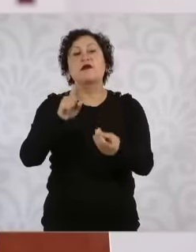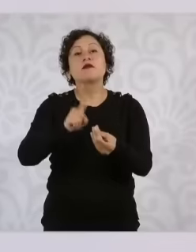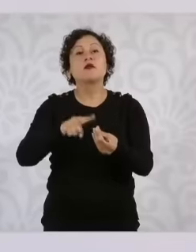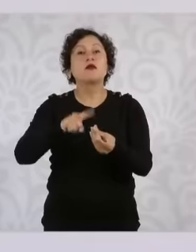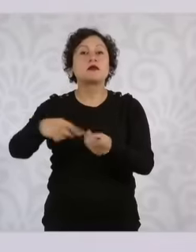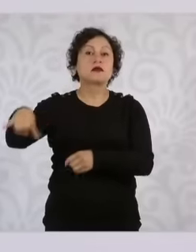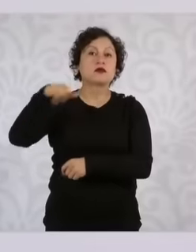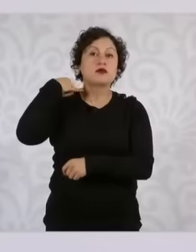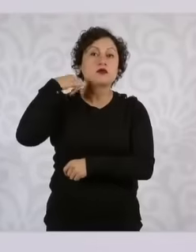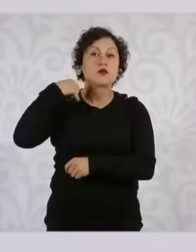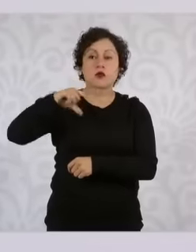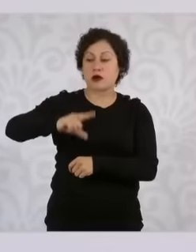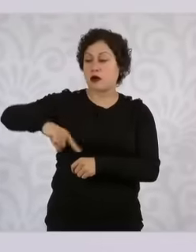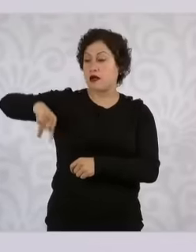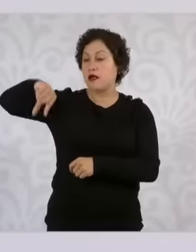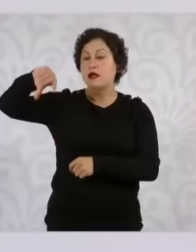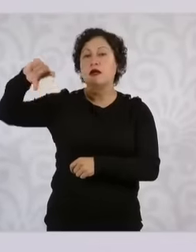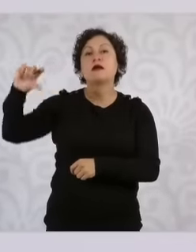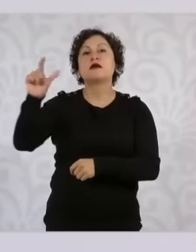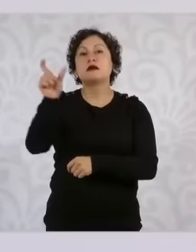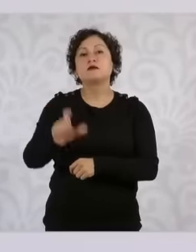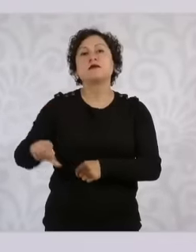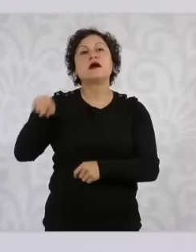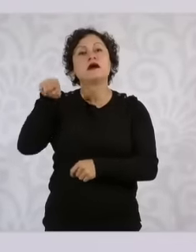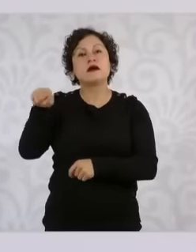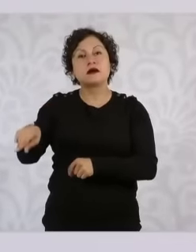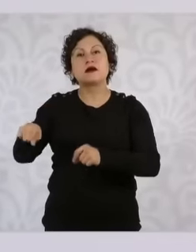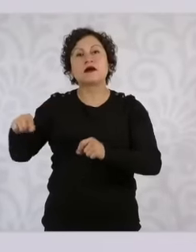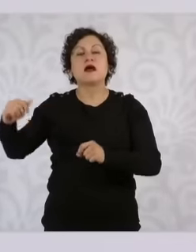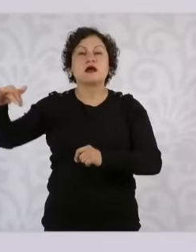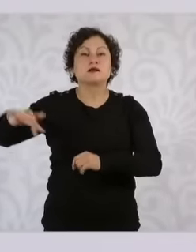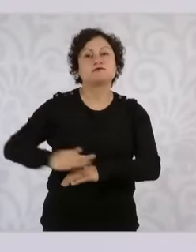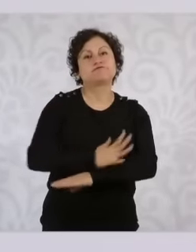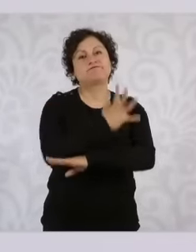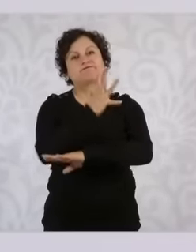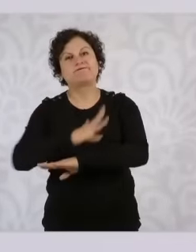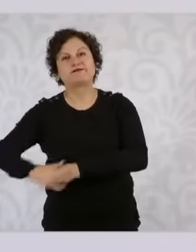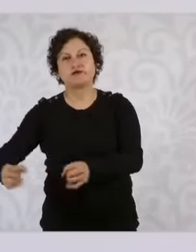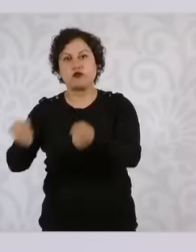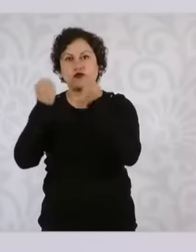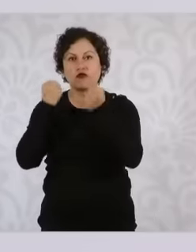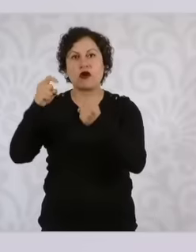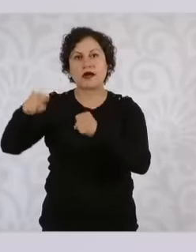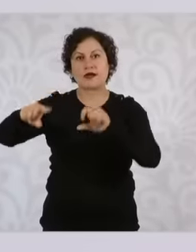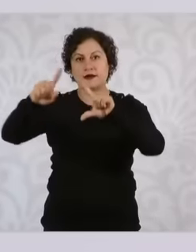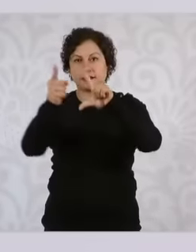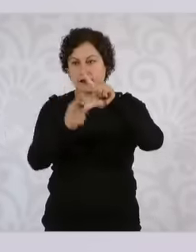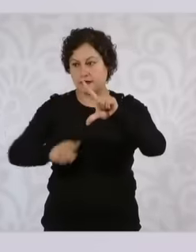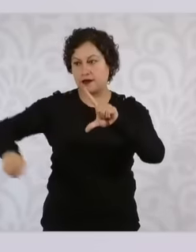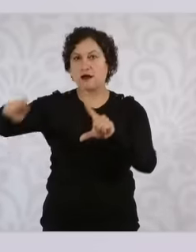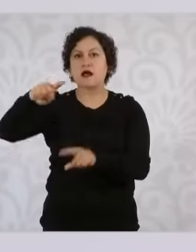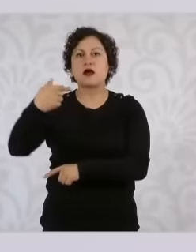the east of the country, in addition to strong winds and high waves on the coast of the Gulf of Mexico,